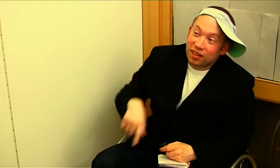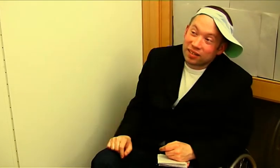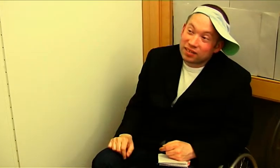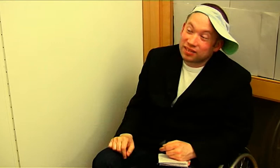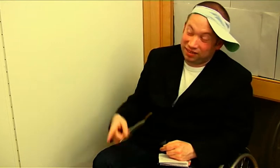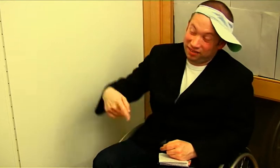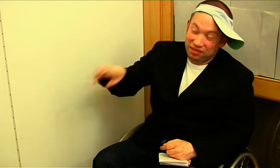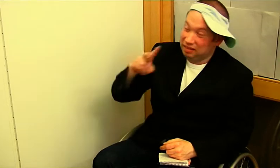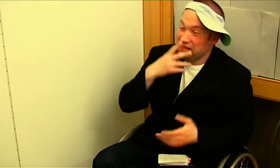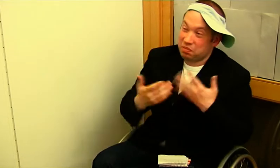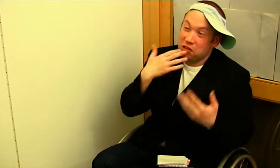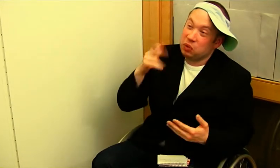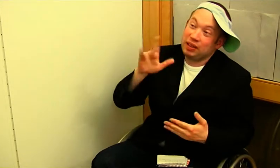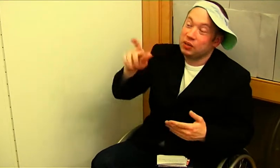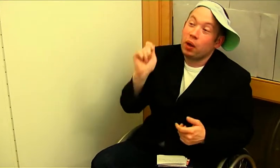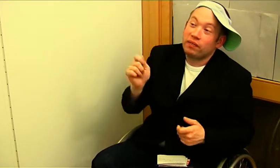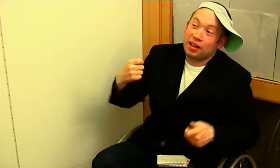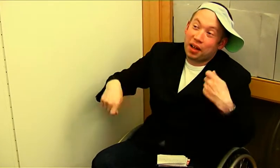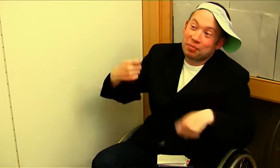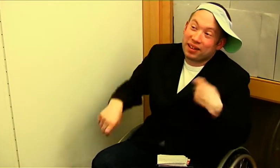This doesn't look good for your President-campaign.